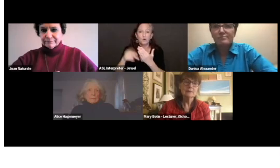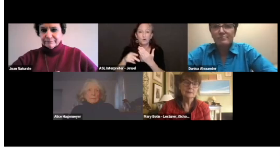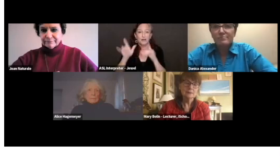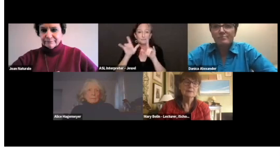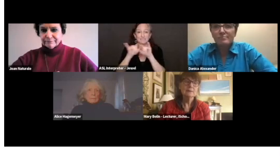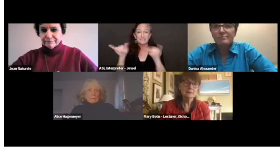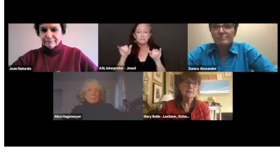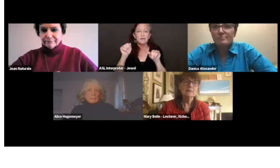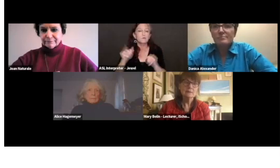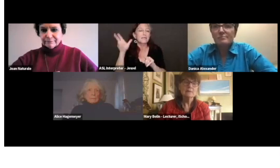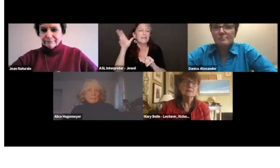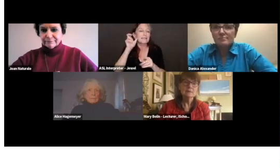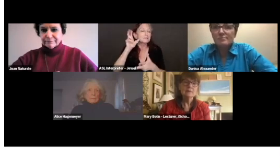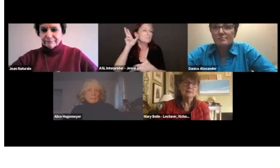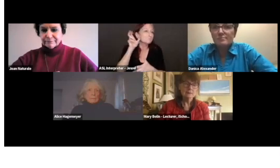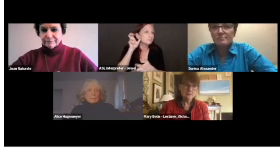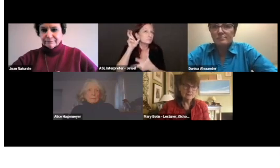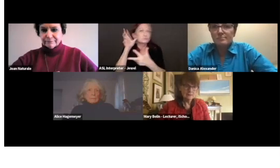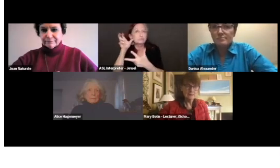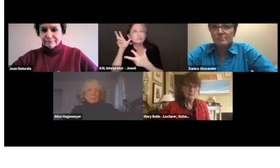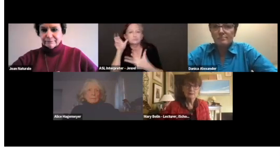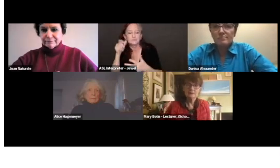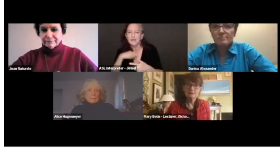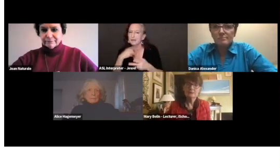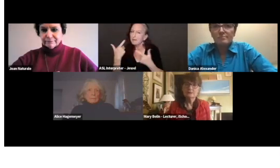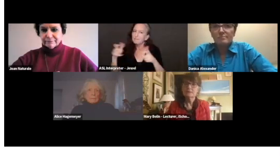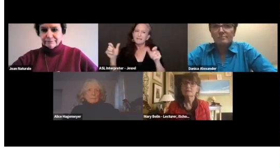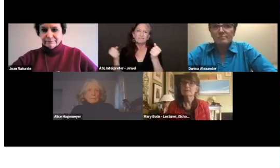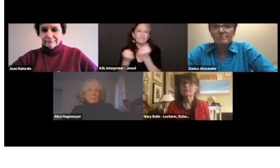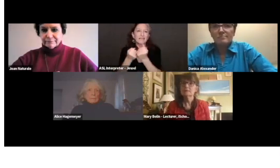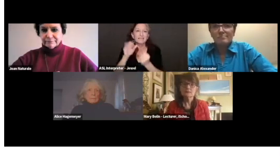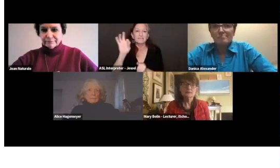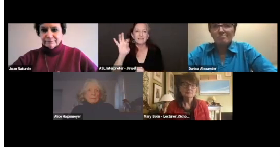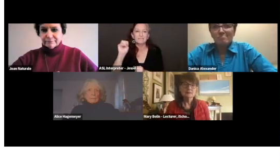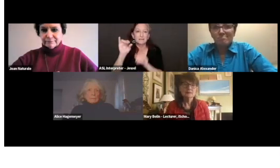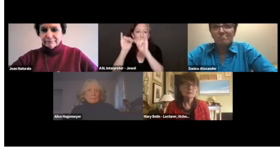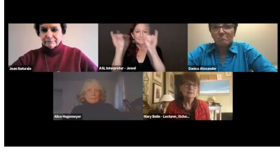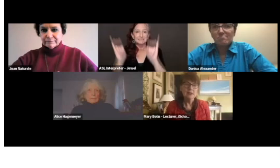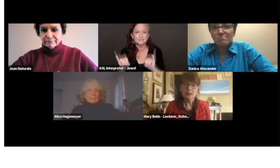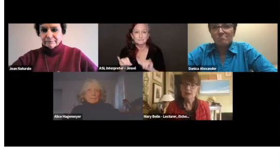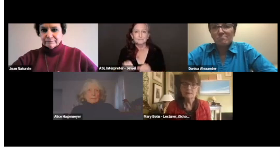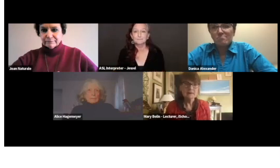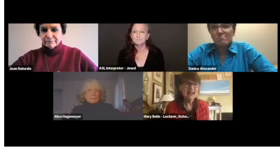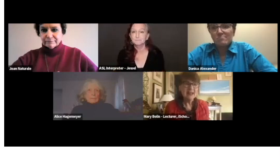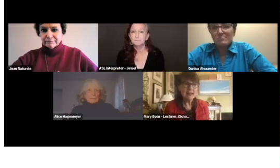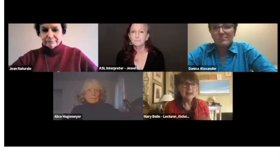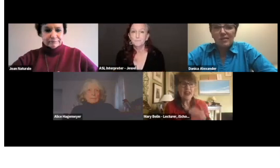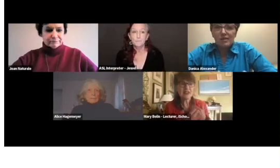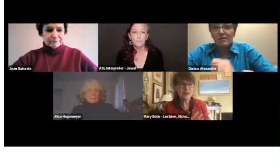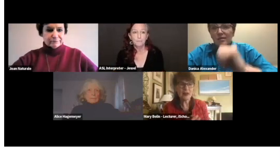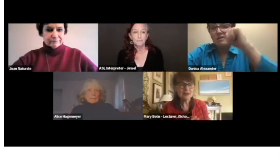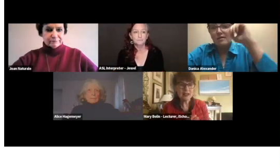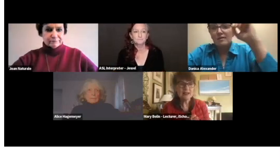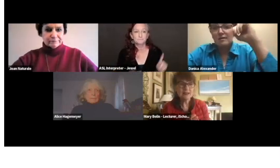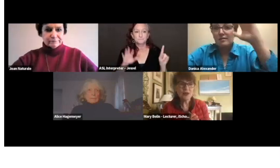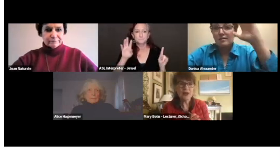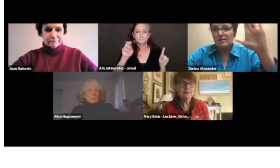So, I'm a fan of FM. Okay. Thank you. That's great.